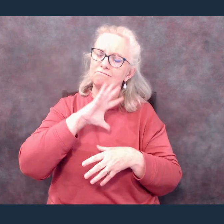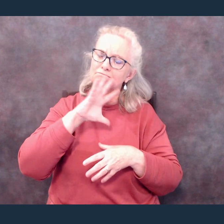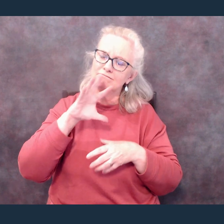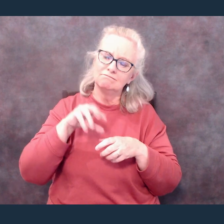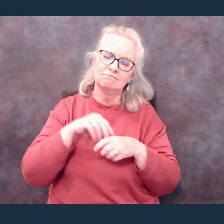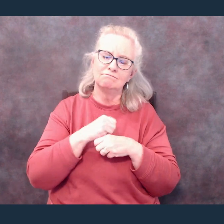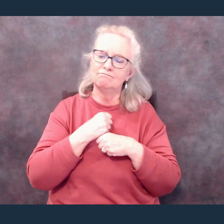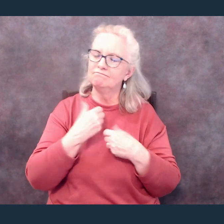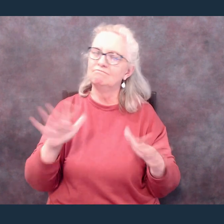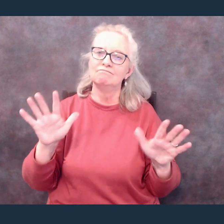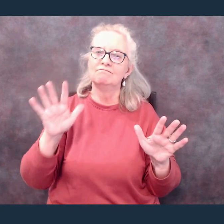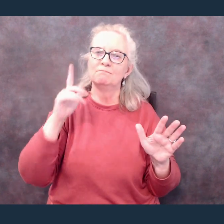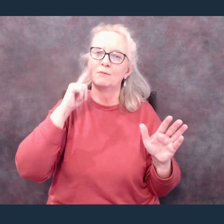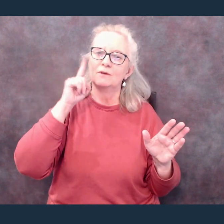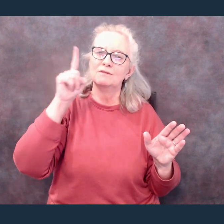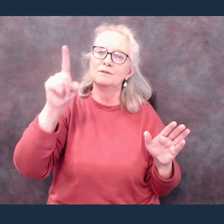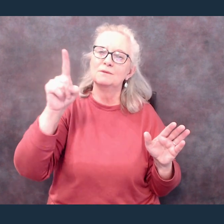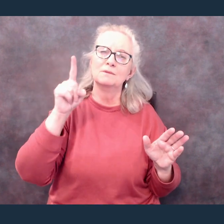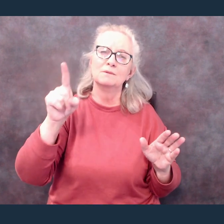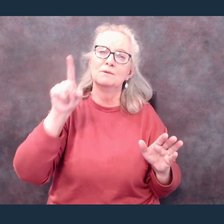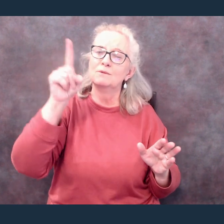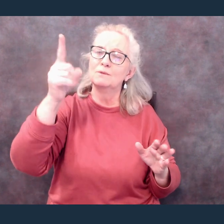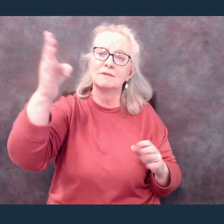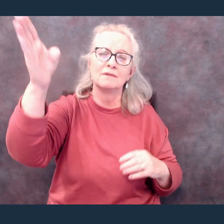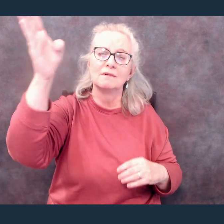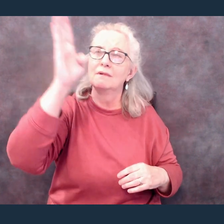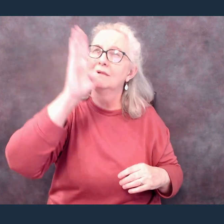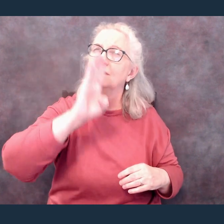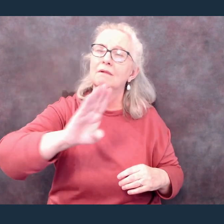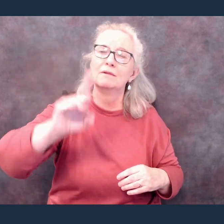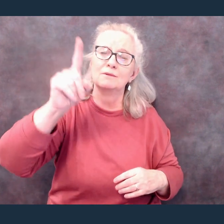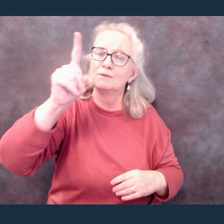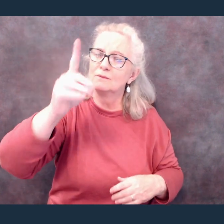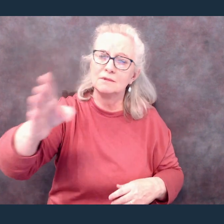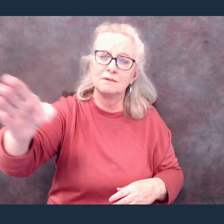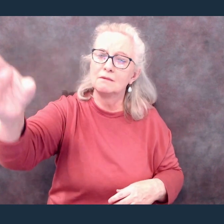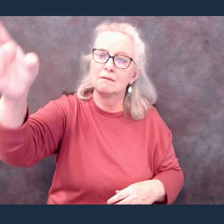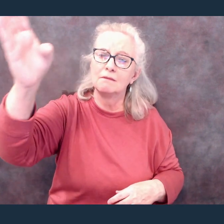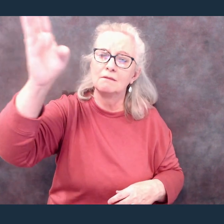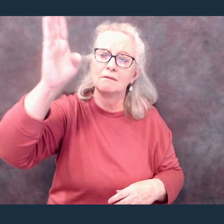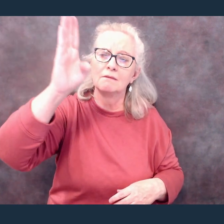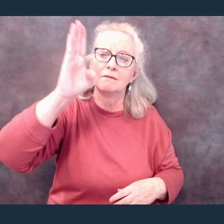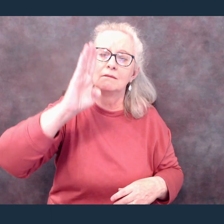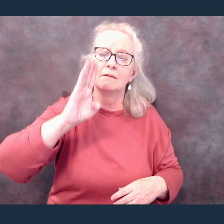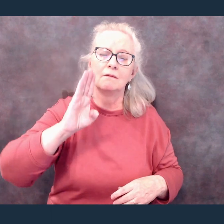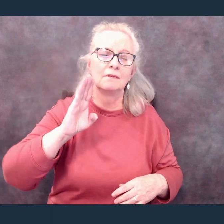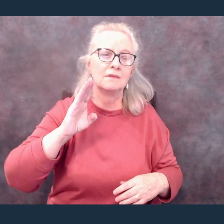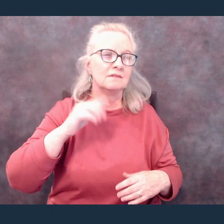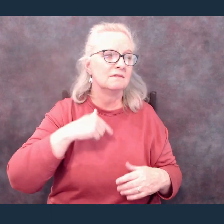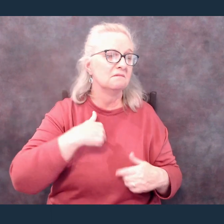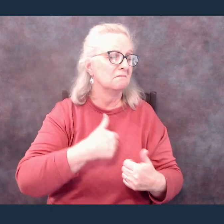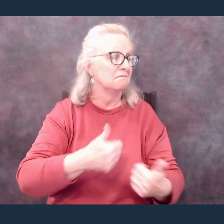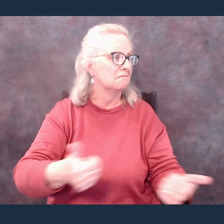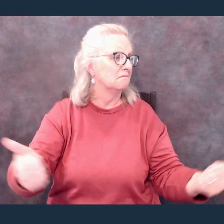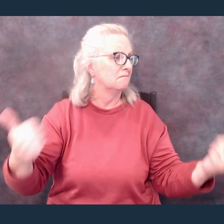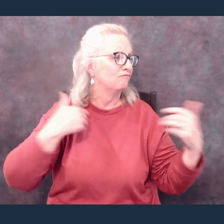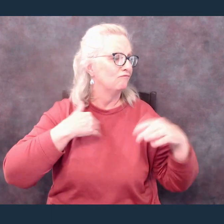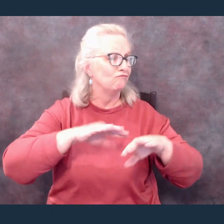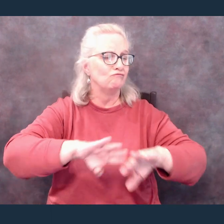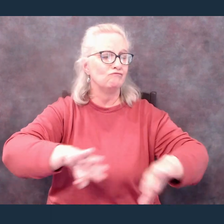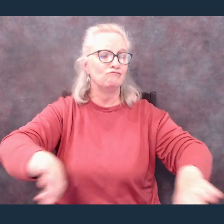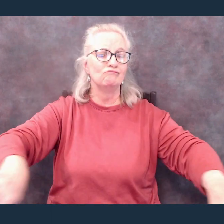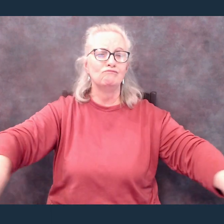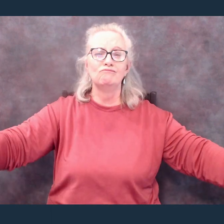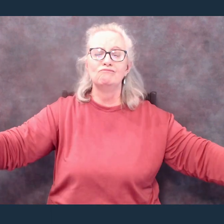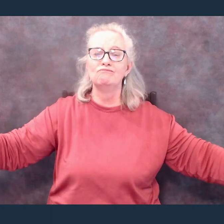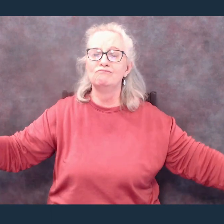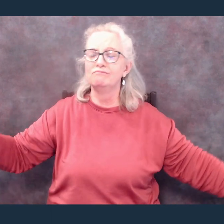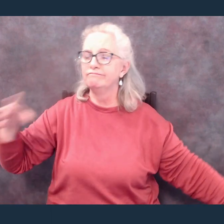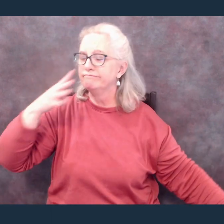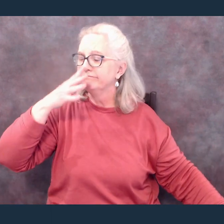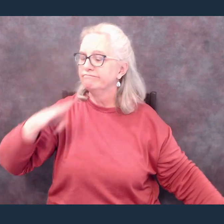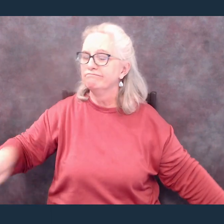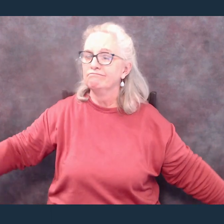You are God, You are God Of all else I'm letting go